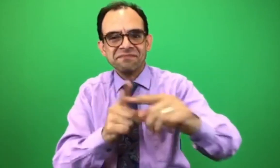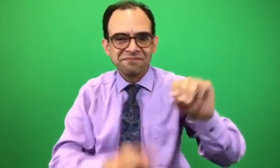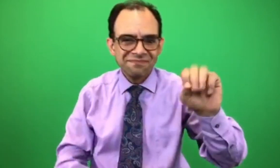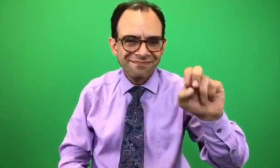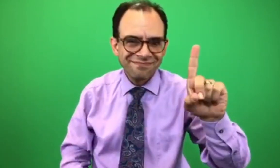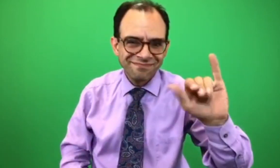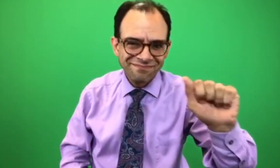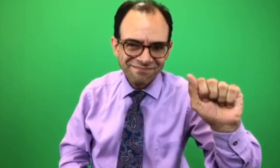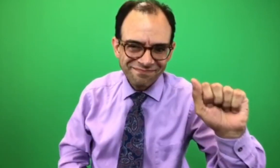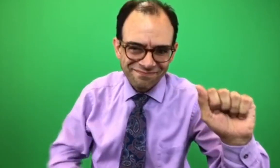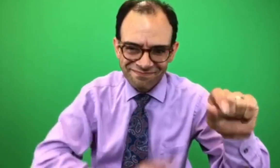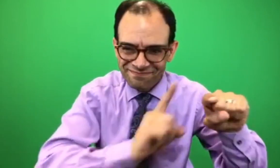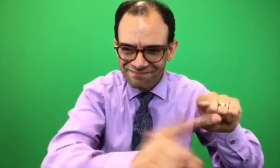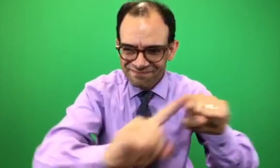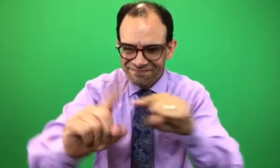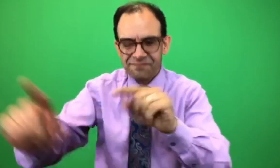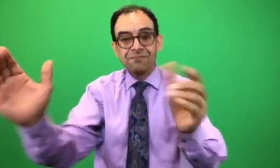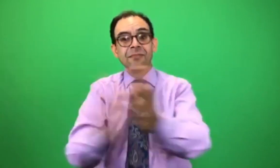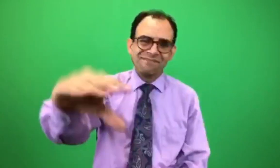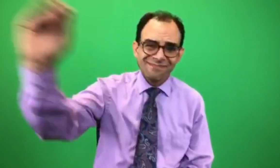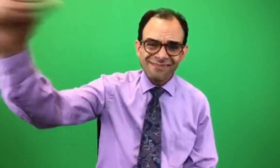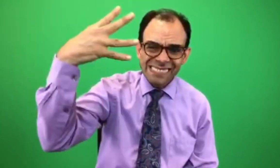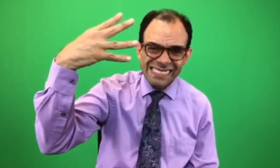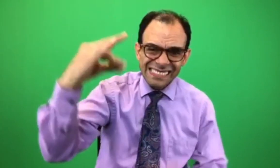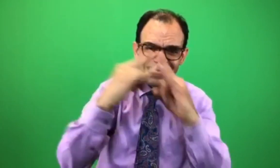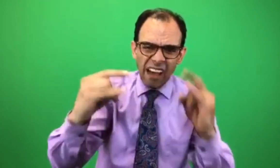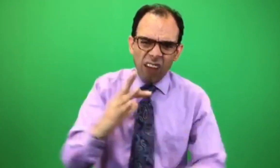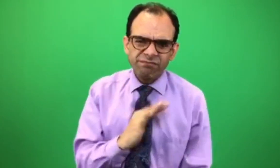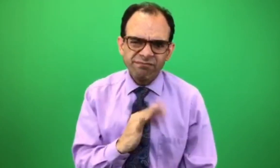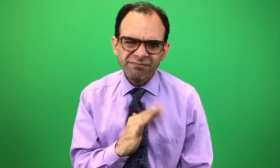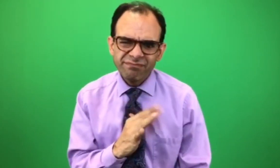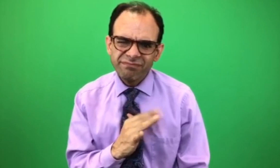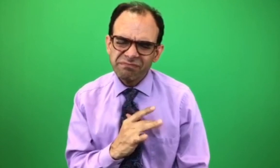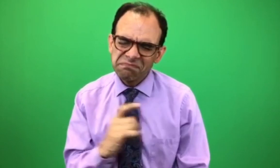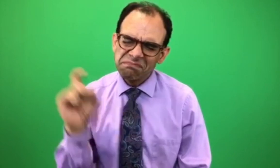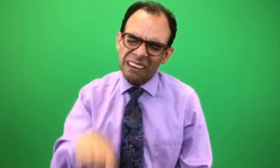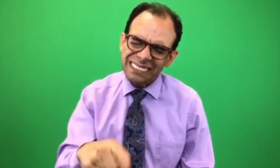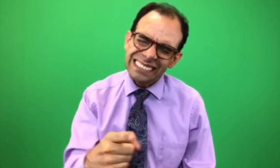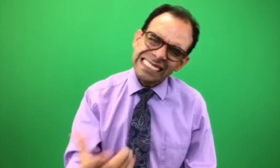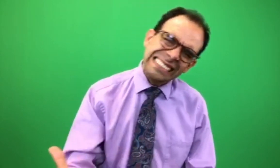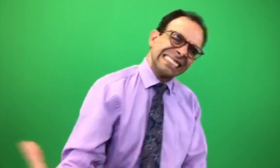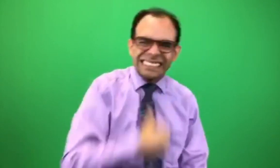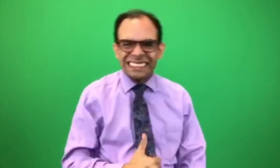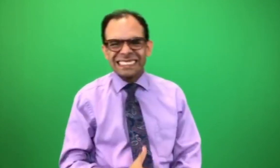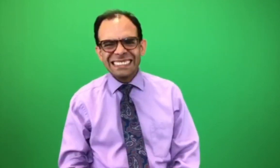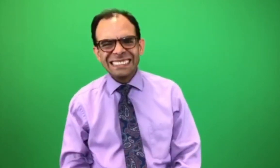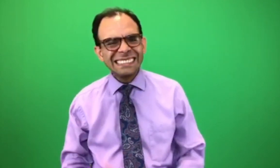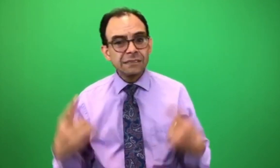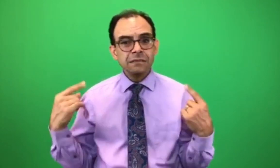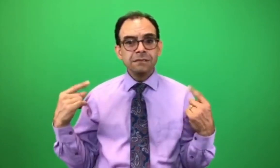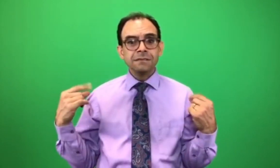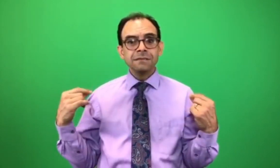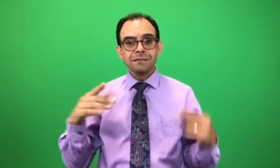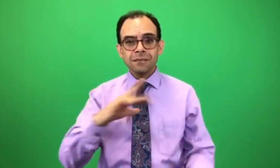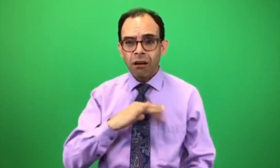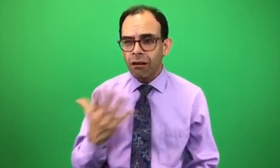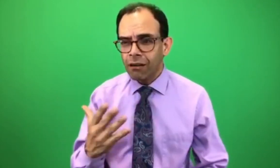and social media. Sol Camp of the Deaf offers fun and Adventure Camp Activities. You must not miss! Come join for us for a great summer! Your kids do nothing this summer. CSD look for ways to add excitement for your kids.